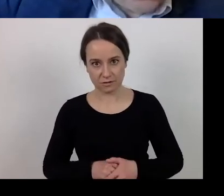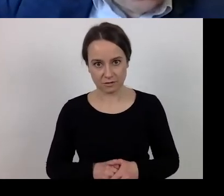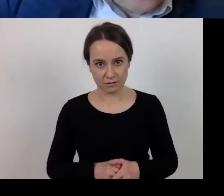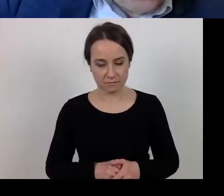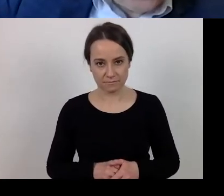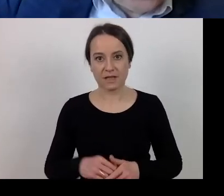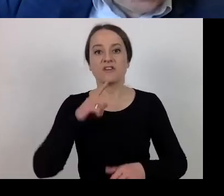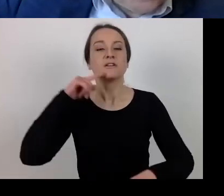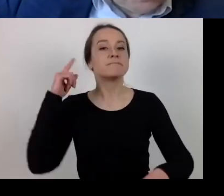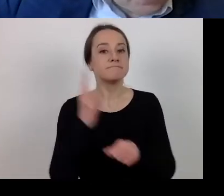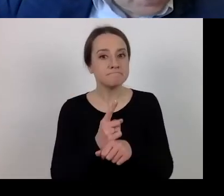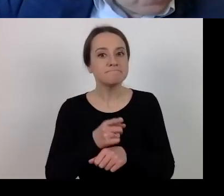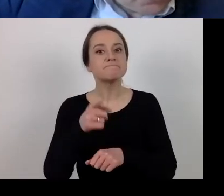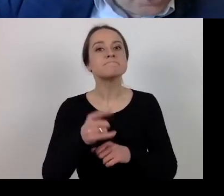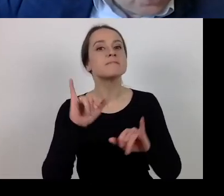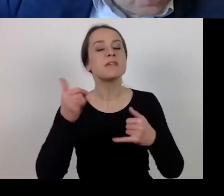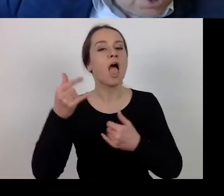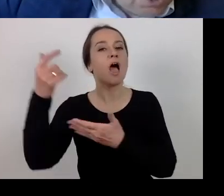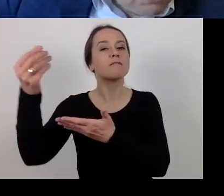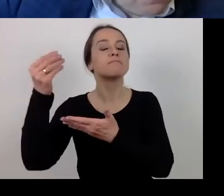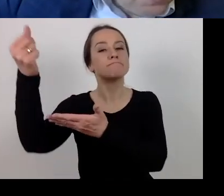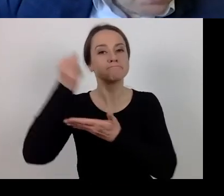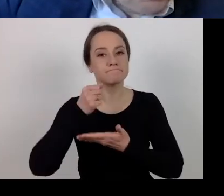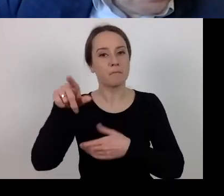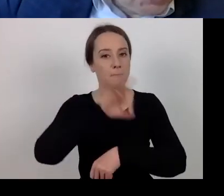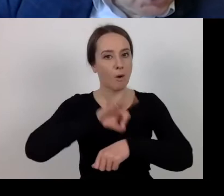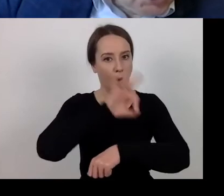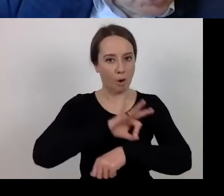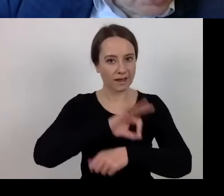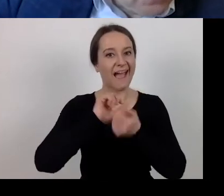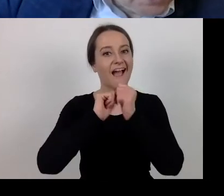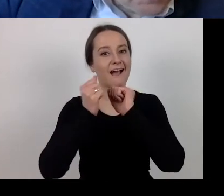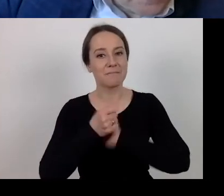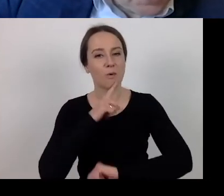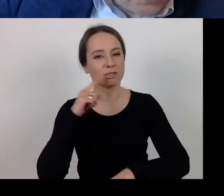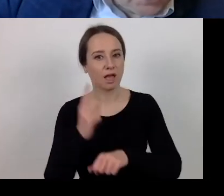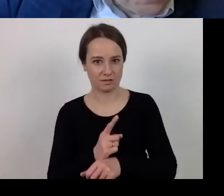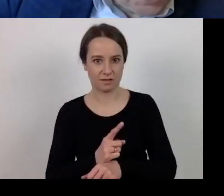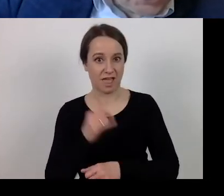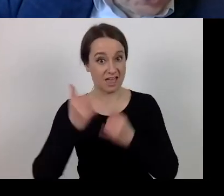on project financing or decisions on project funding